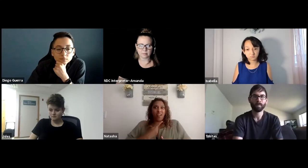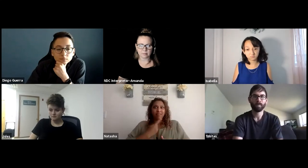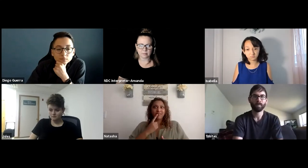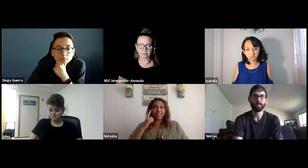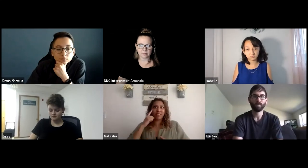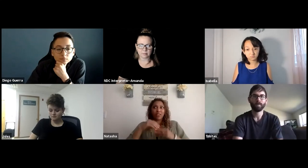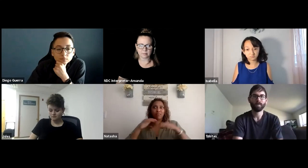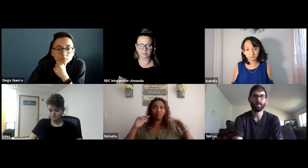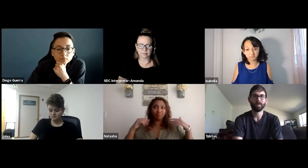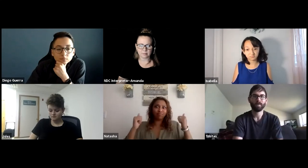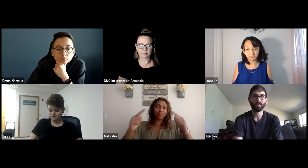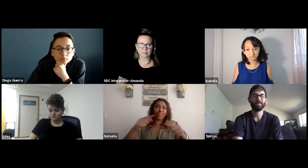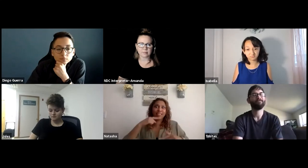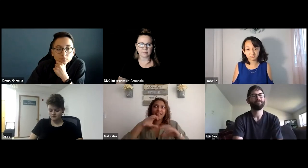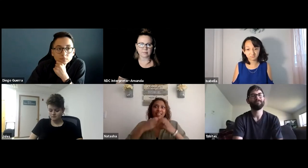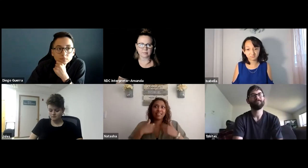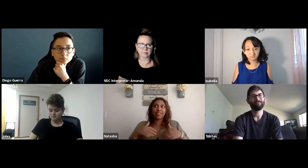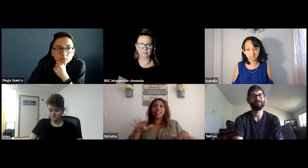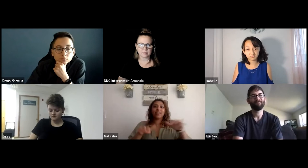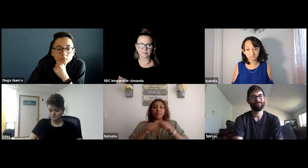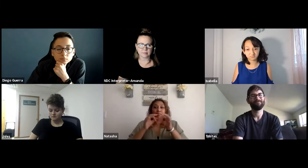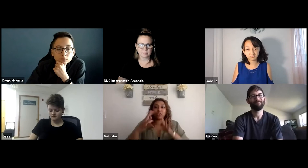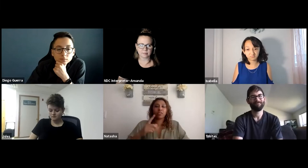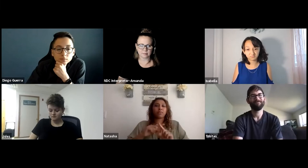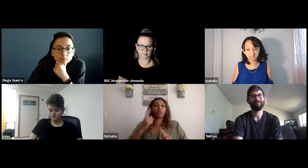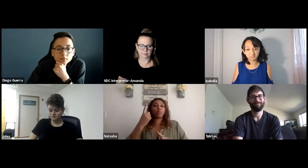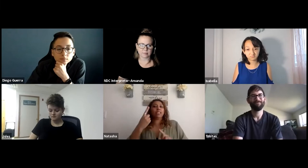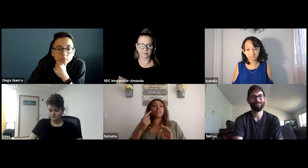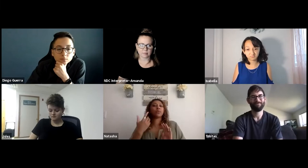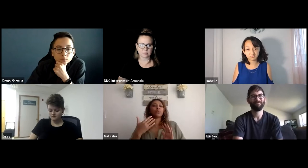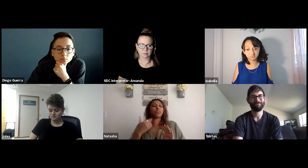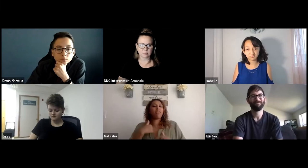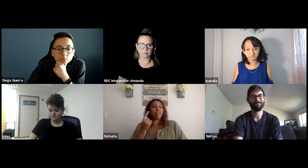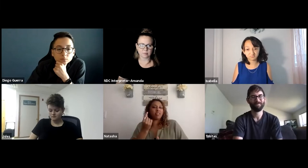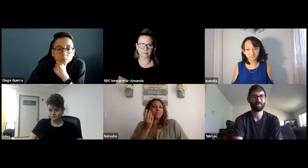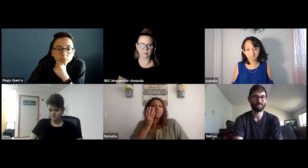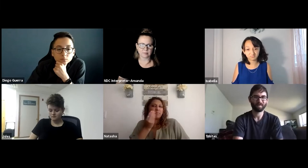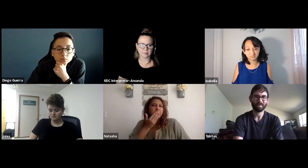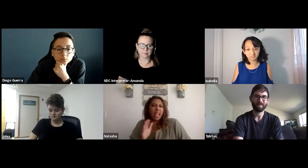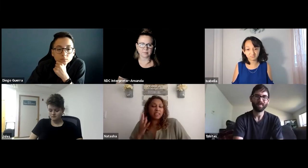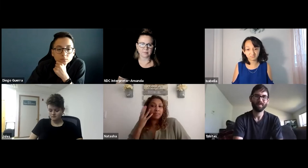I was attending classes and I was the only Deaf person in a sea of hearing people with an interpreter, of course.